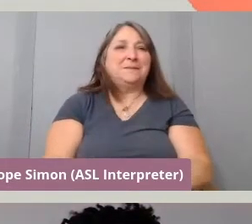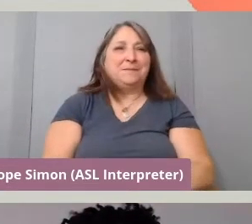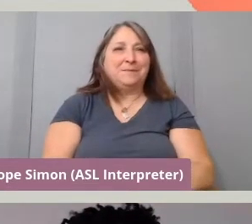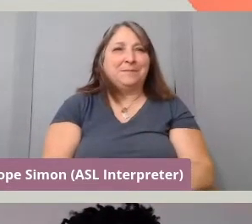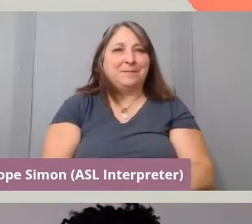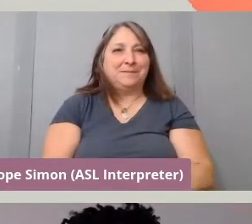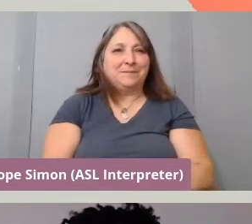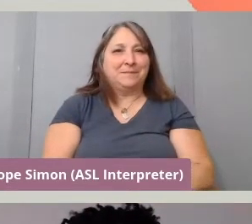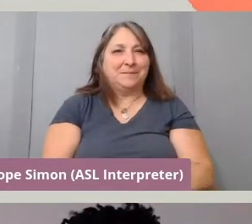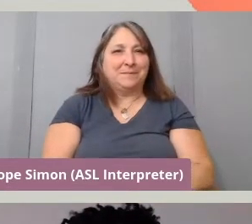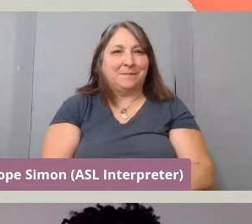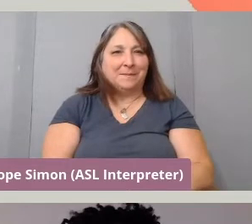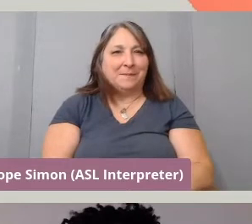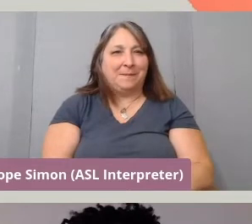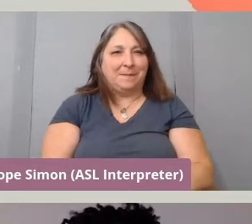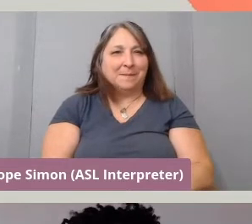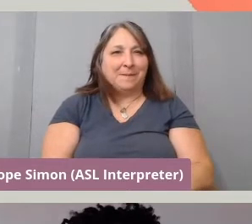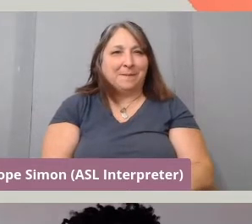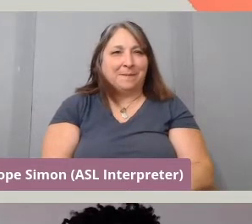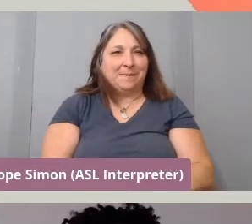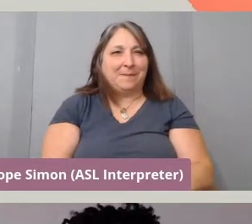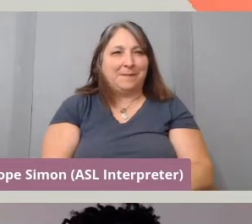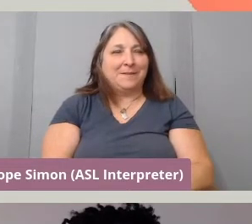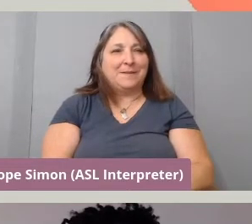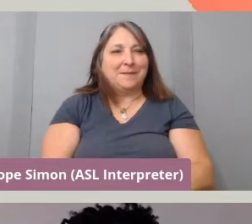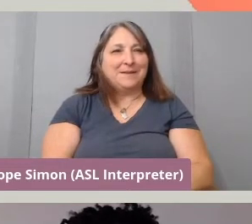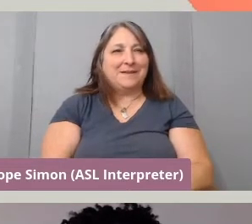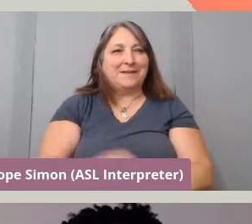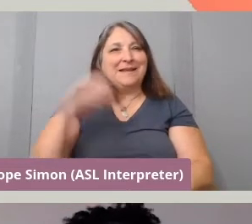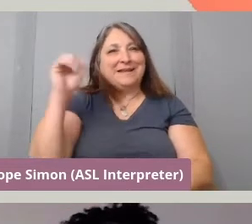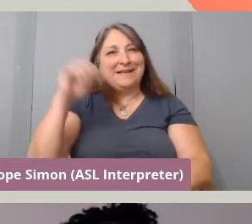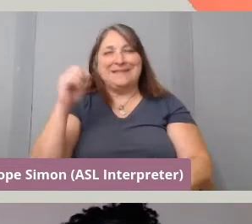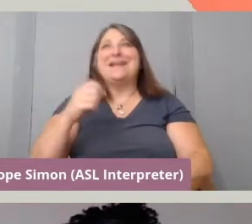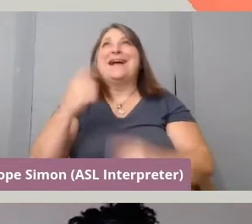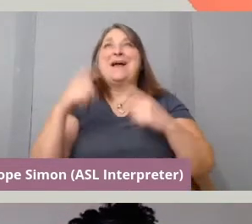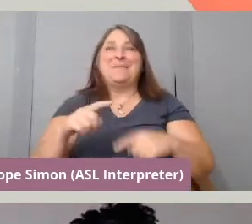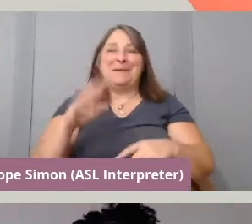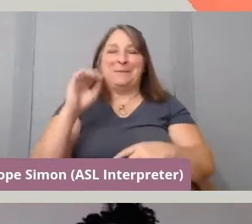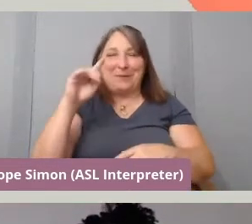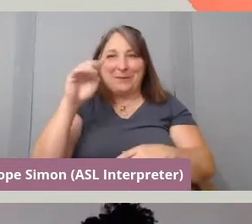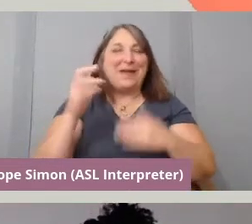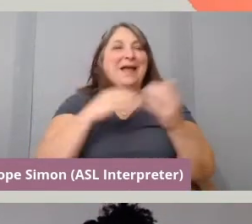I think you're muted. Yes, okay that always happens. Thank you for your kind words.